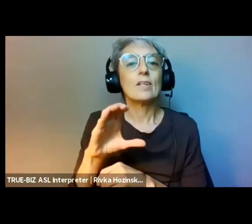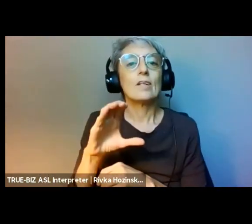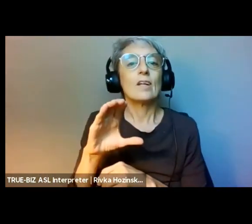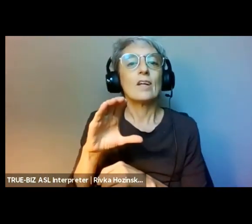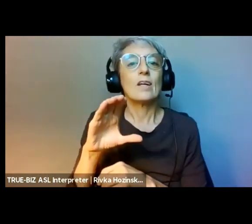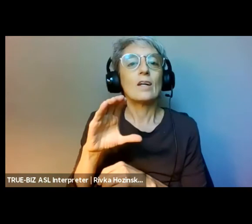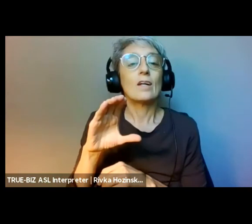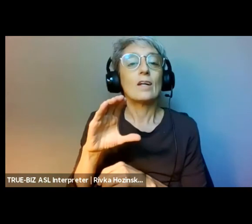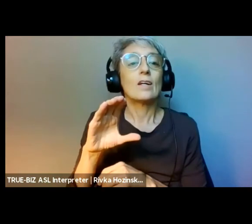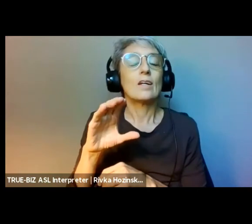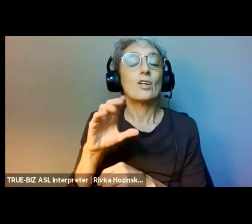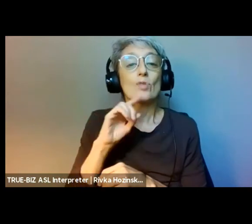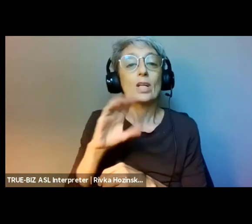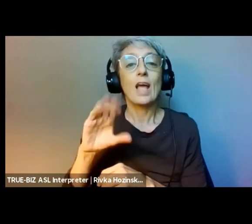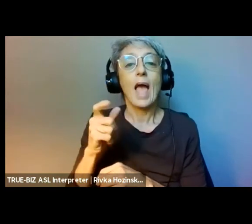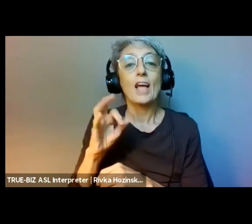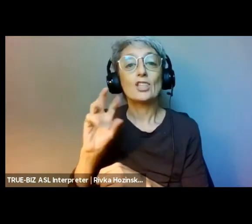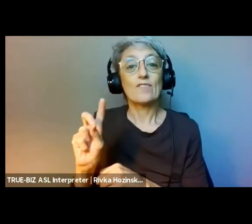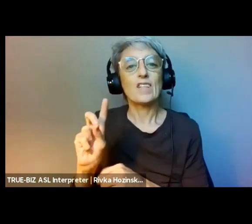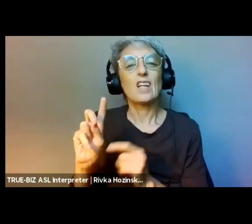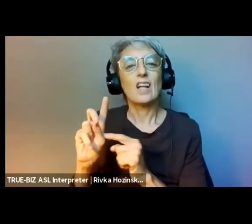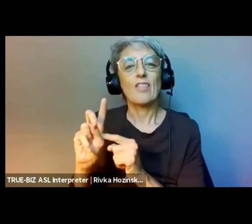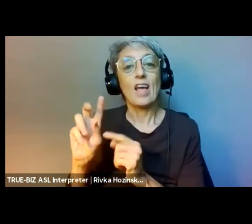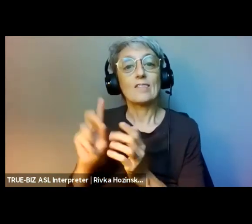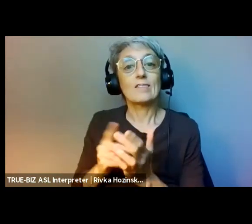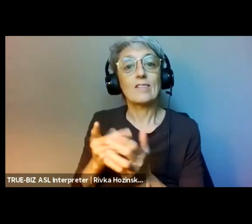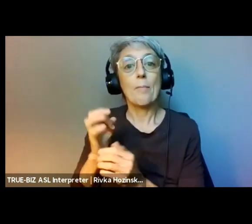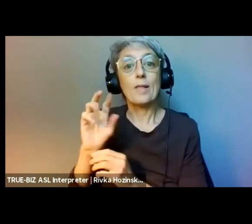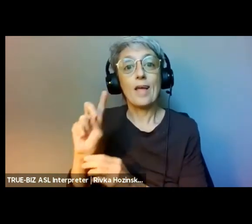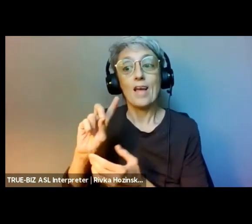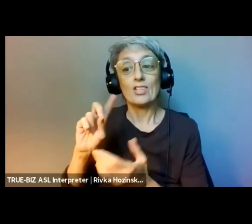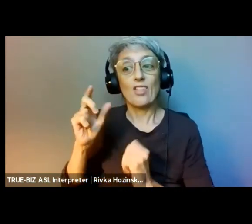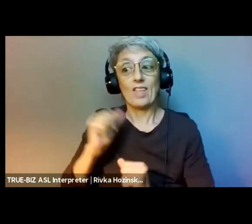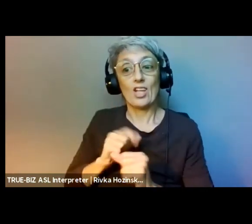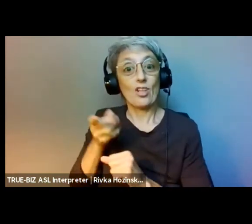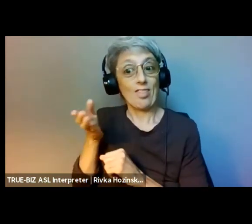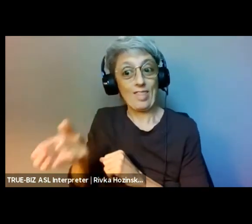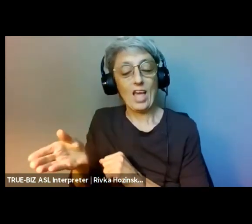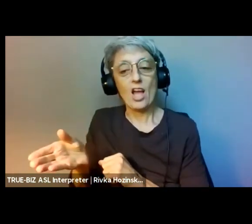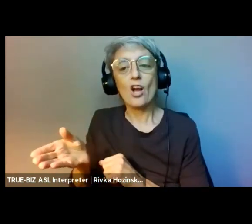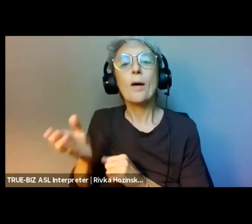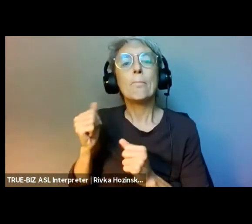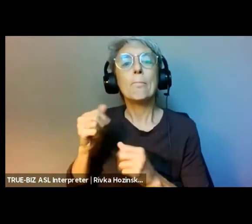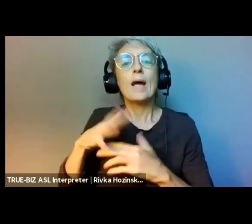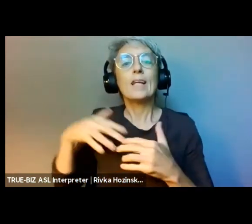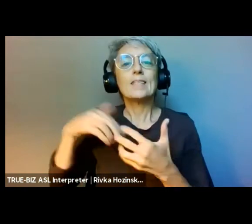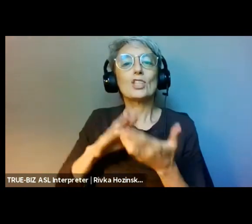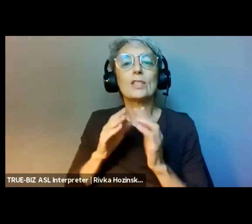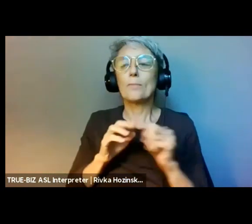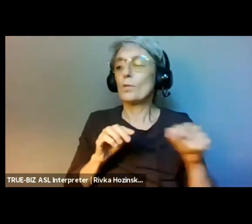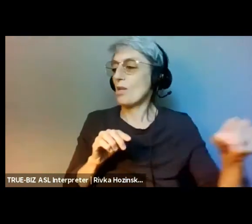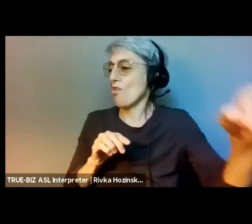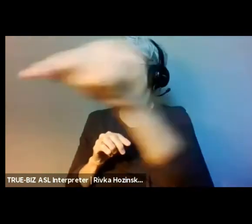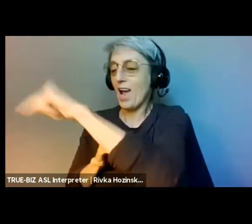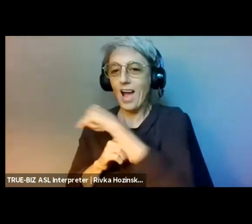In 1982, Stacy became the founding artistic director of Double Edge in Boston, Massachusetts.